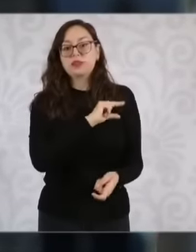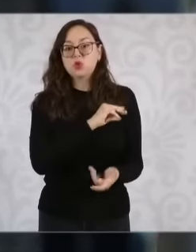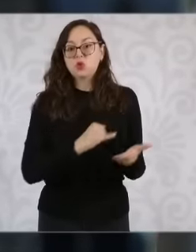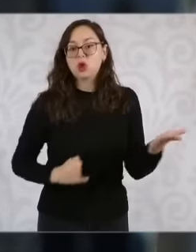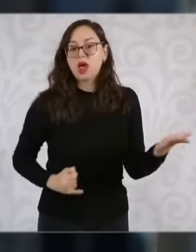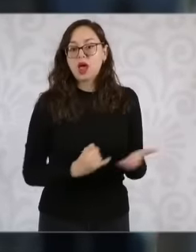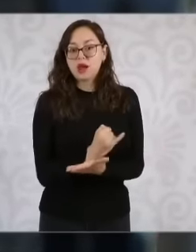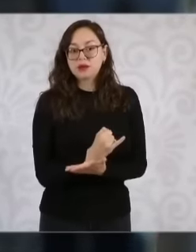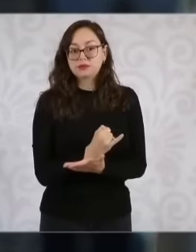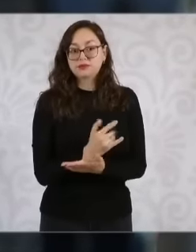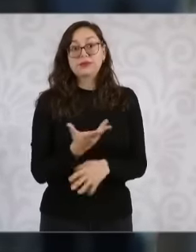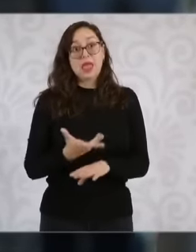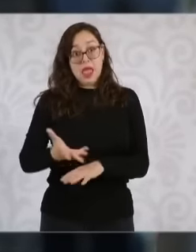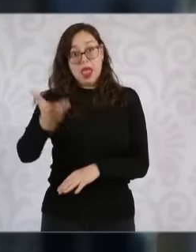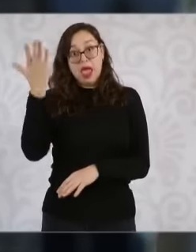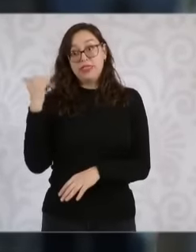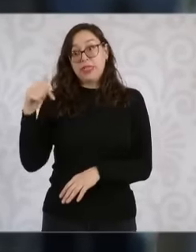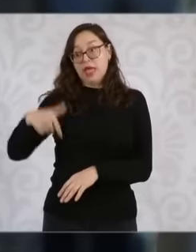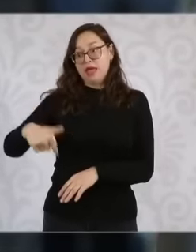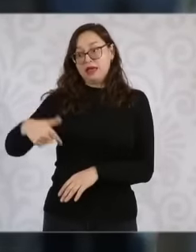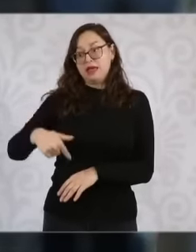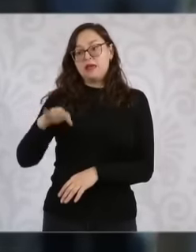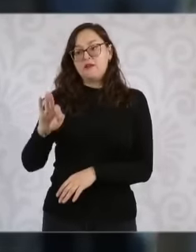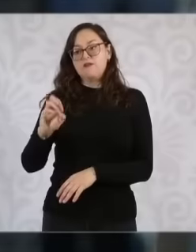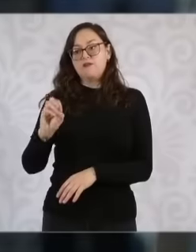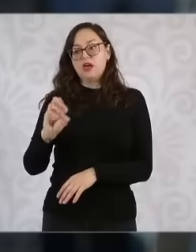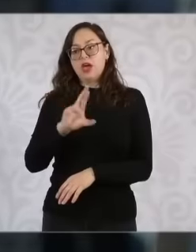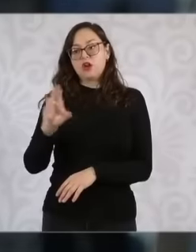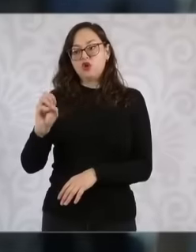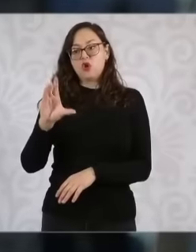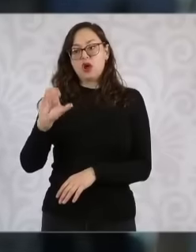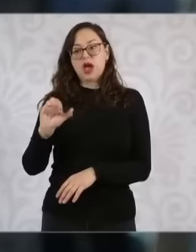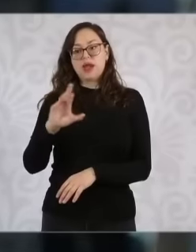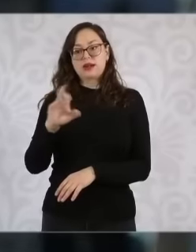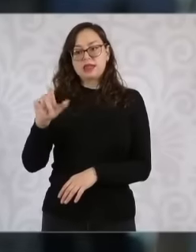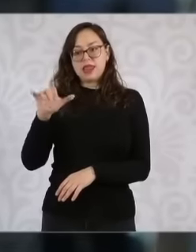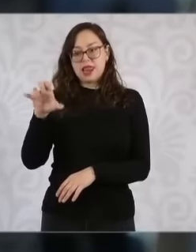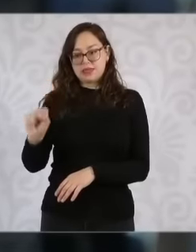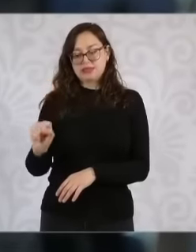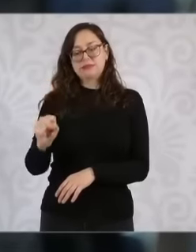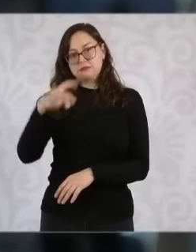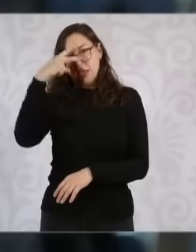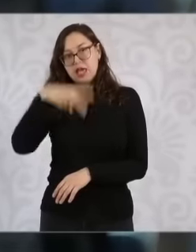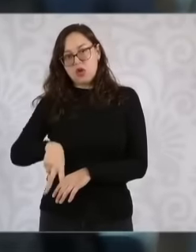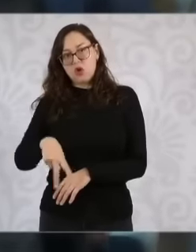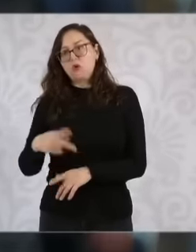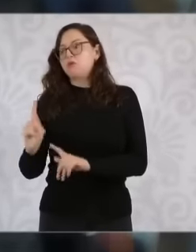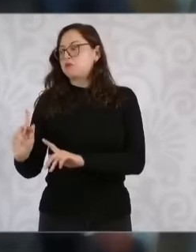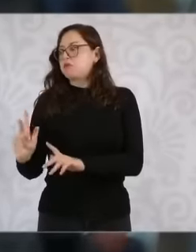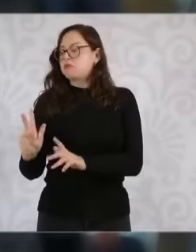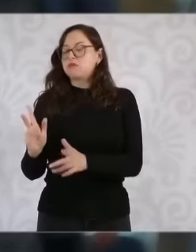State national railways of Mexico that in 95 was privatized and in 2001 that organization was